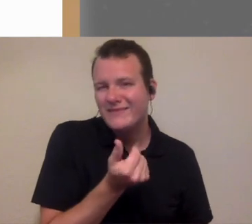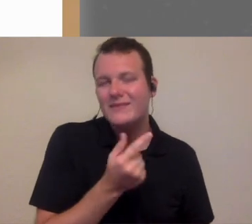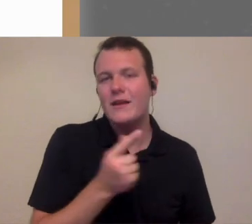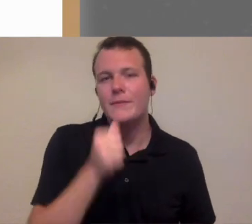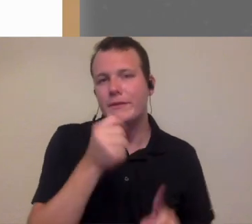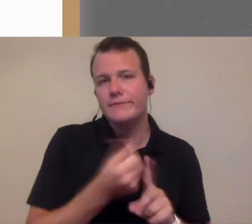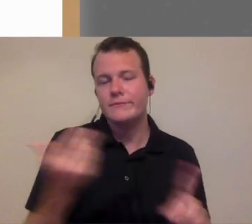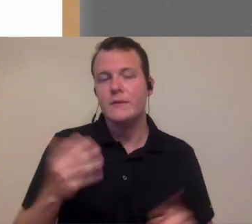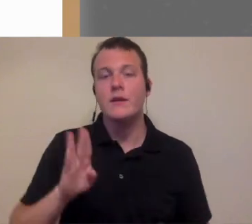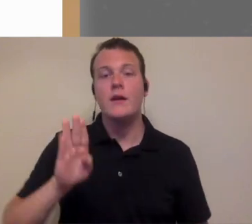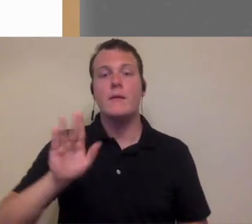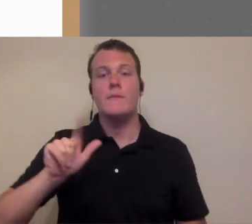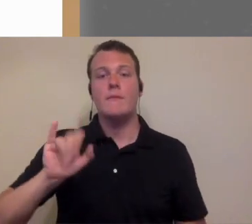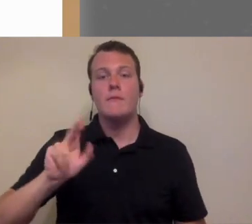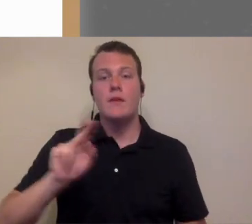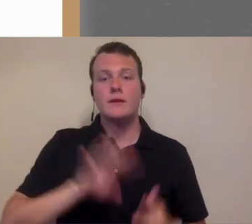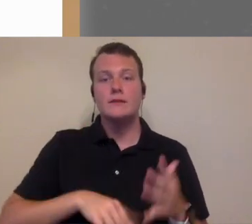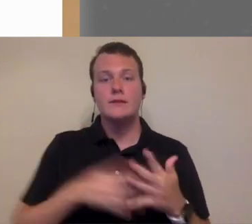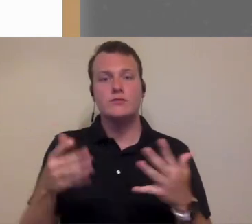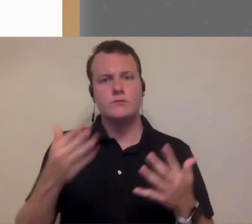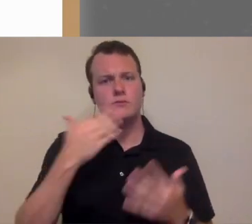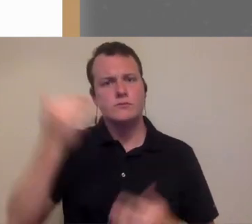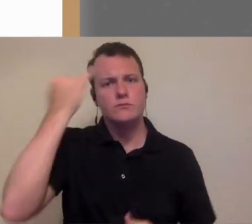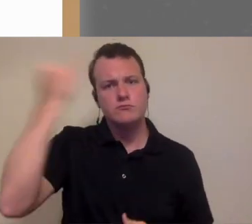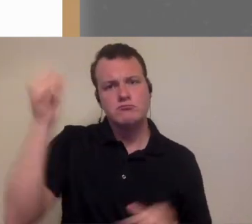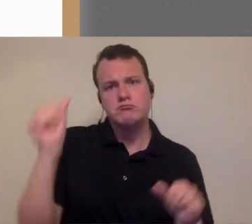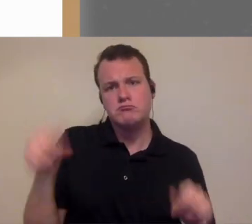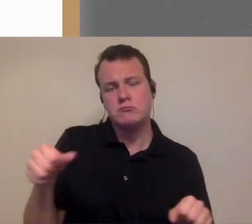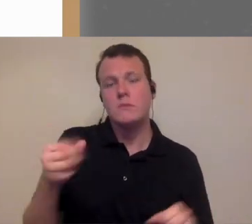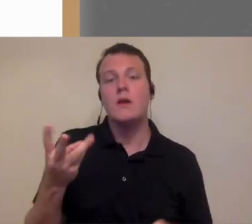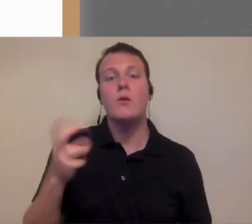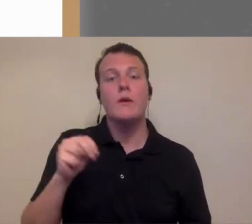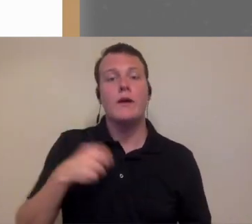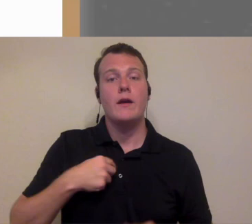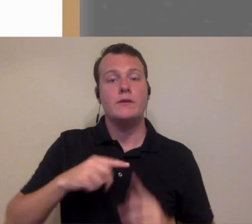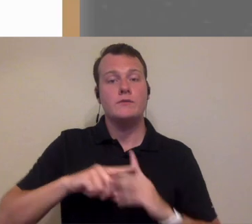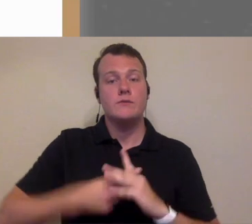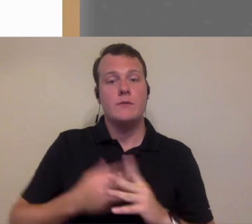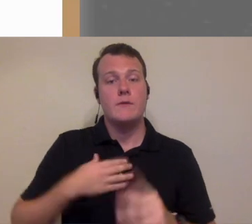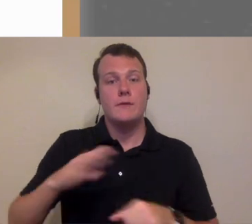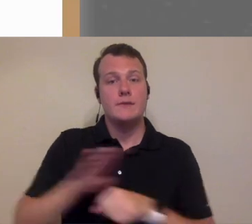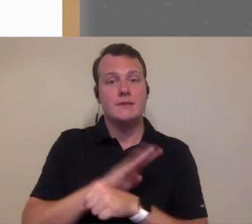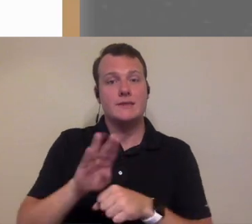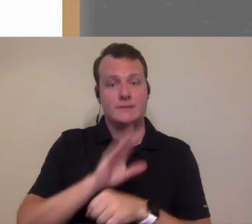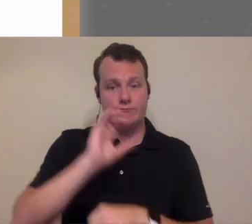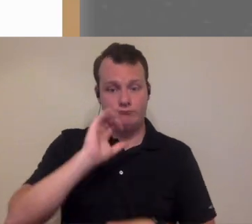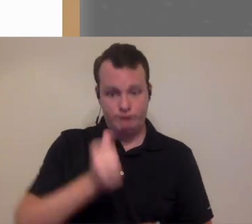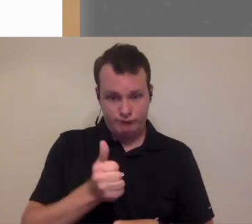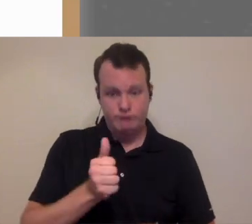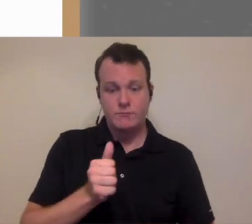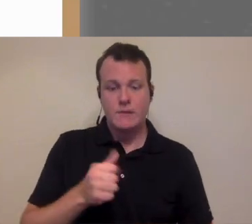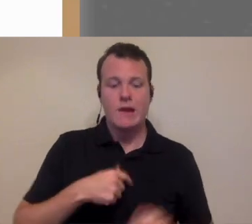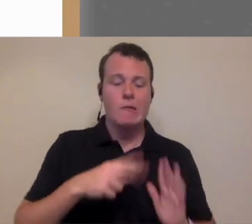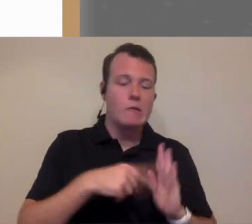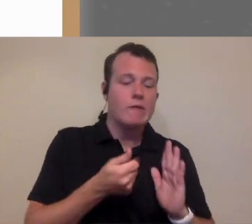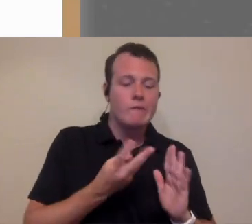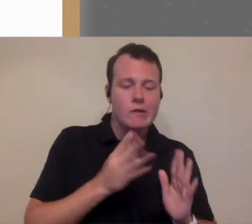much detail on this but obviously block scheduling can be a good idea now when I started my practice I pretty much you know I read some stuff on block